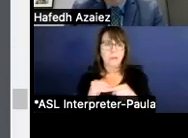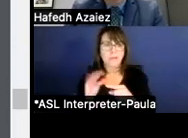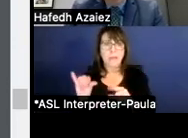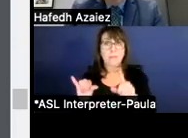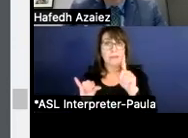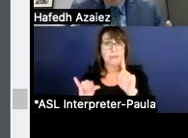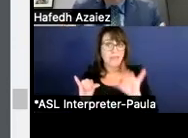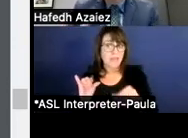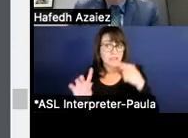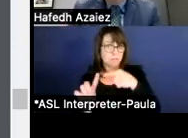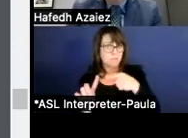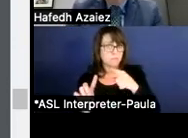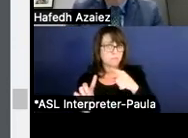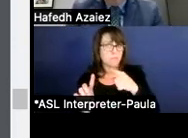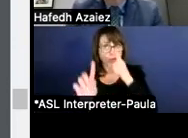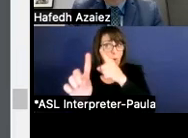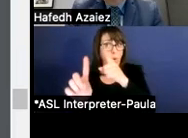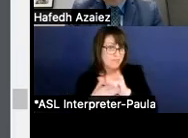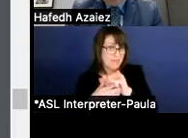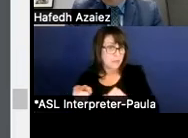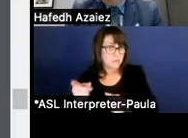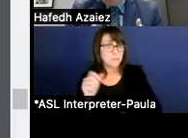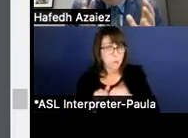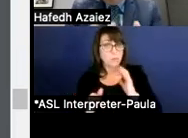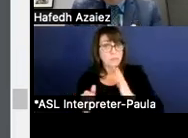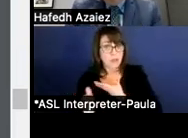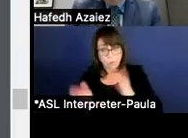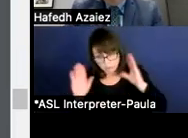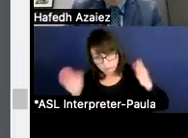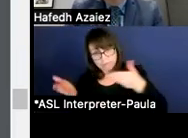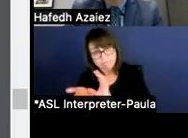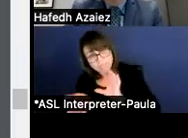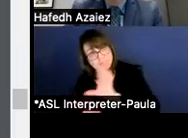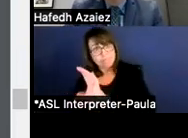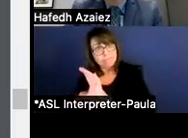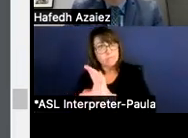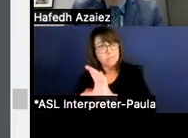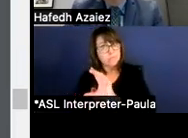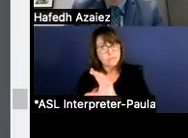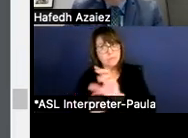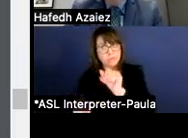We supposed to be putting most of our payroll toward folks who are working directly